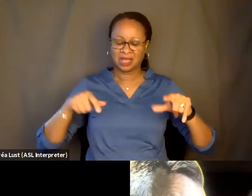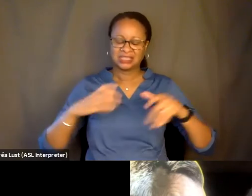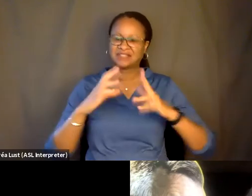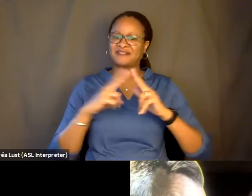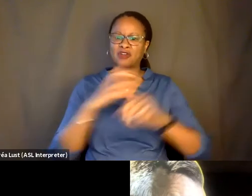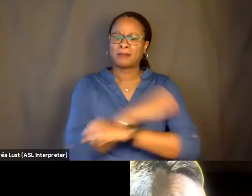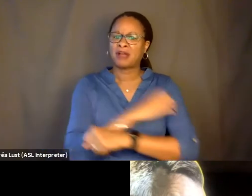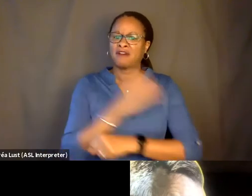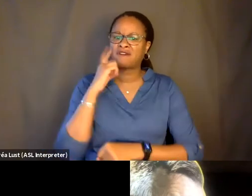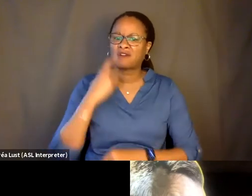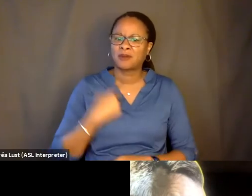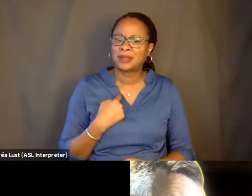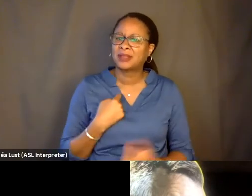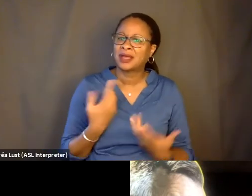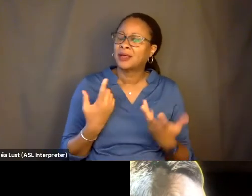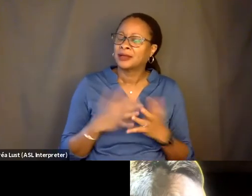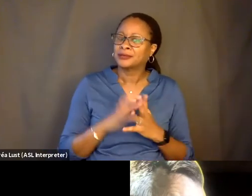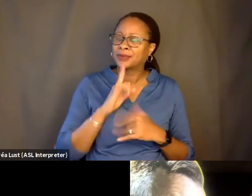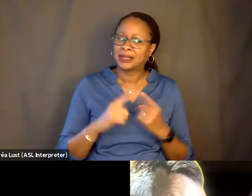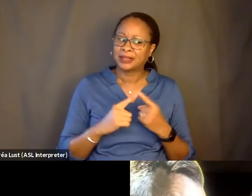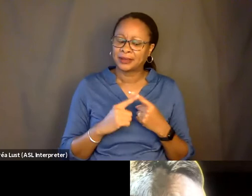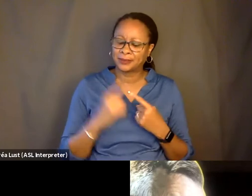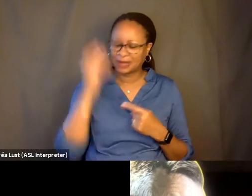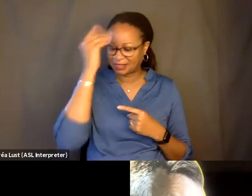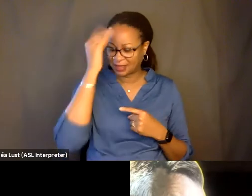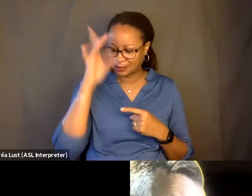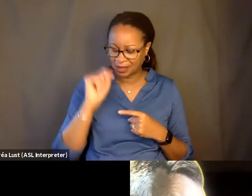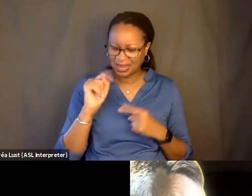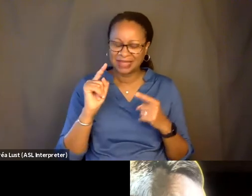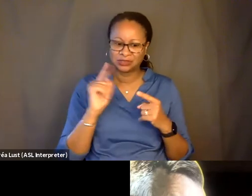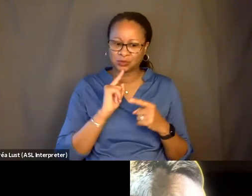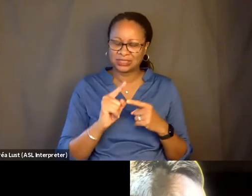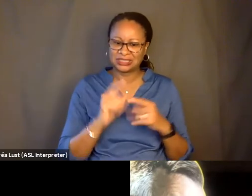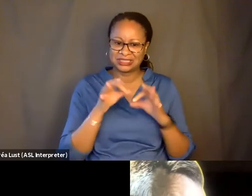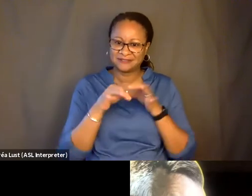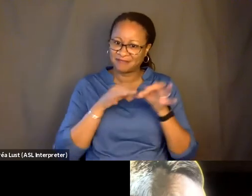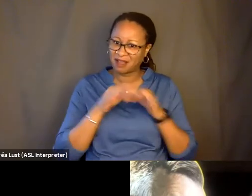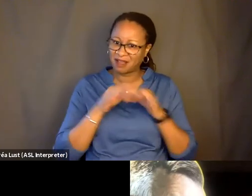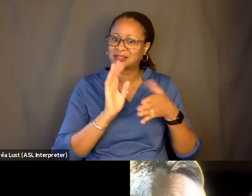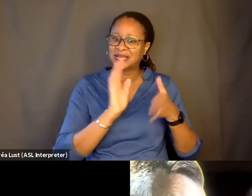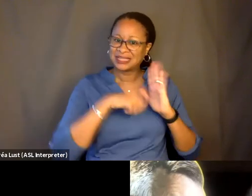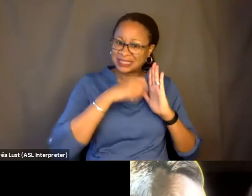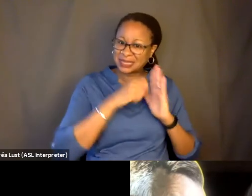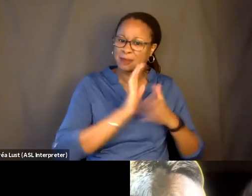And I think about it in terms of sort of cinema itself, right. You know, this line-- is there-- where